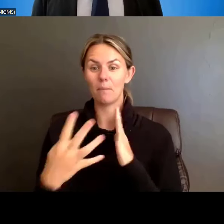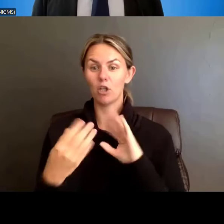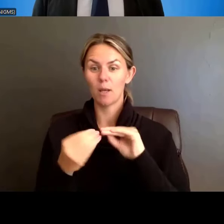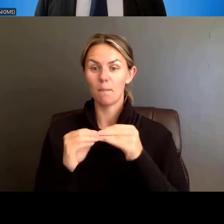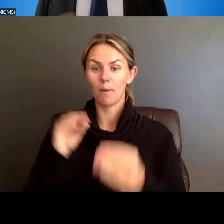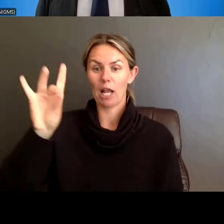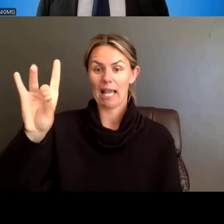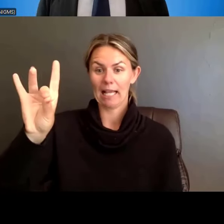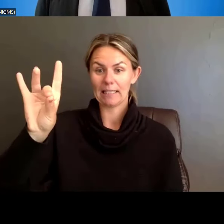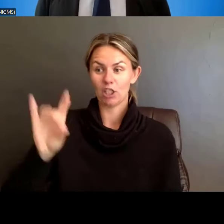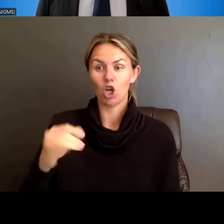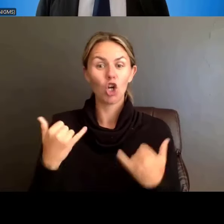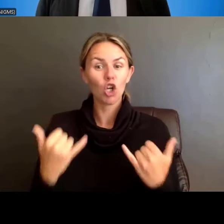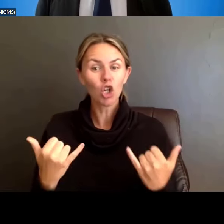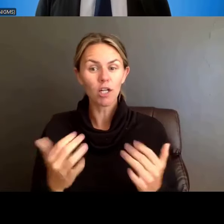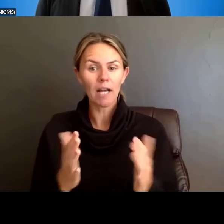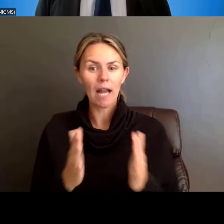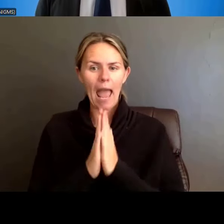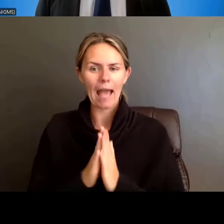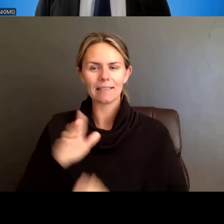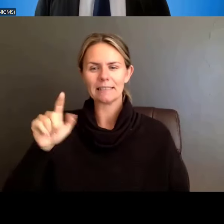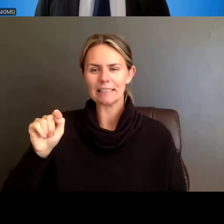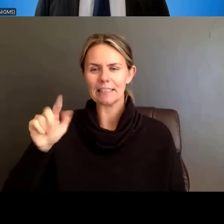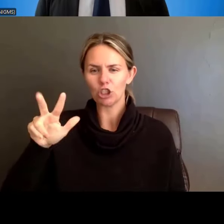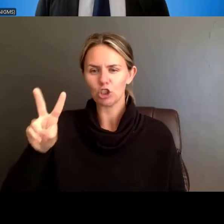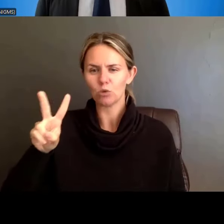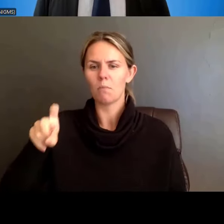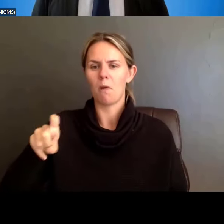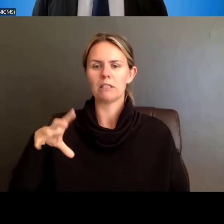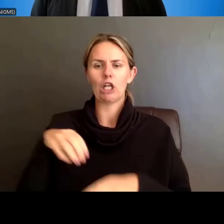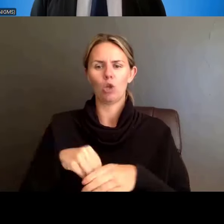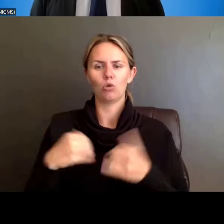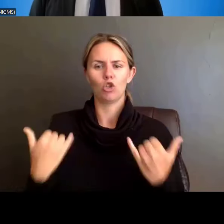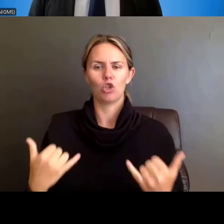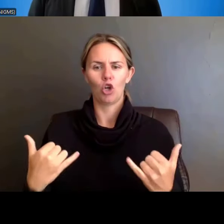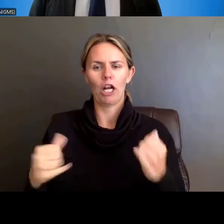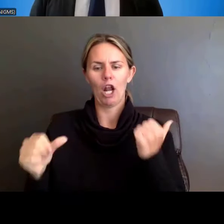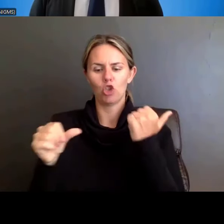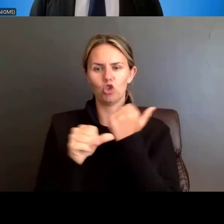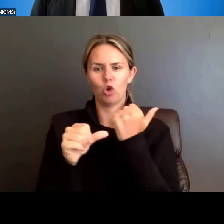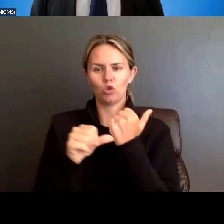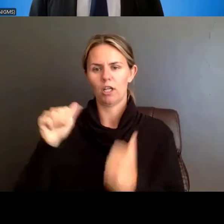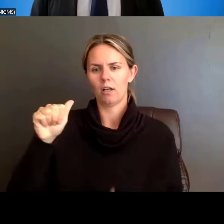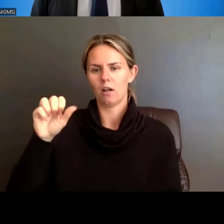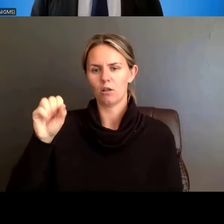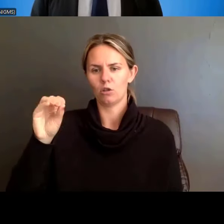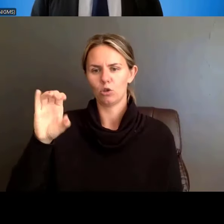to include clearly associated trainees. We have heard the feedback that it's not clear who to include,